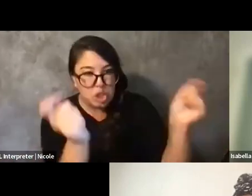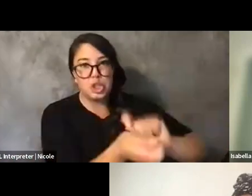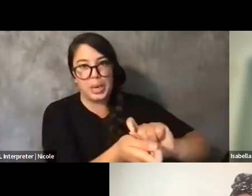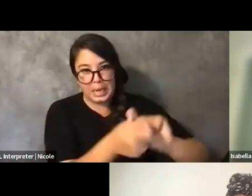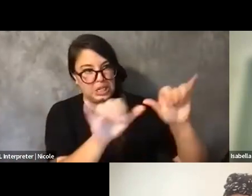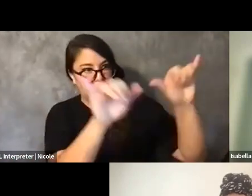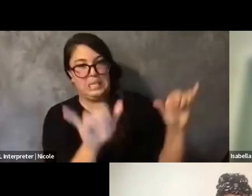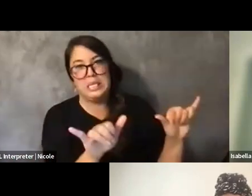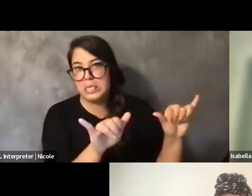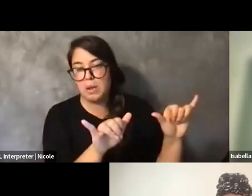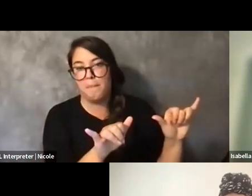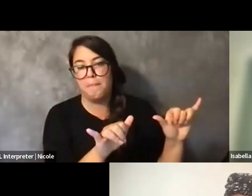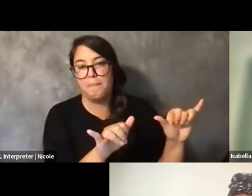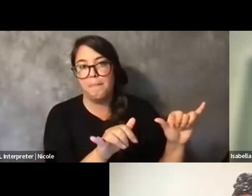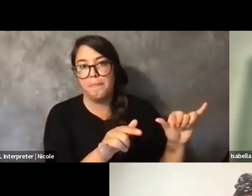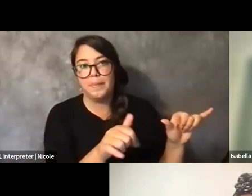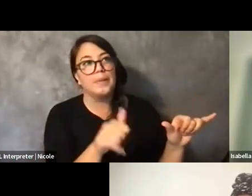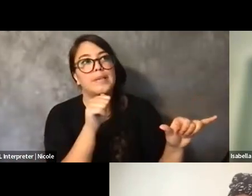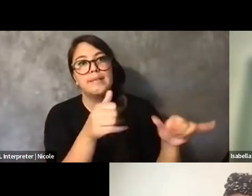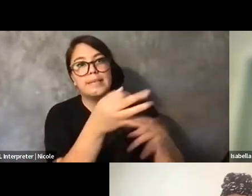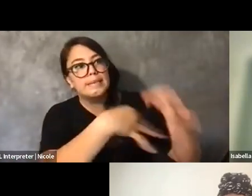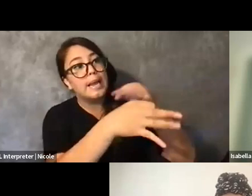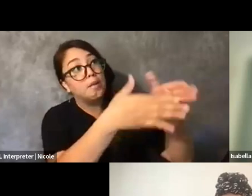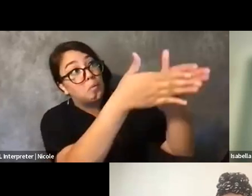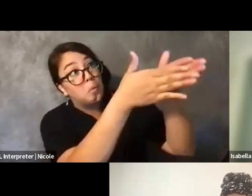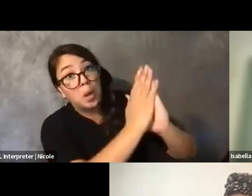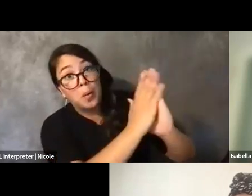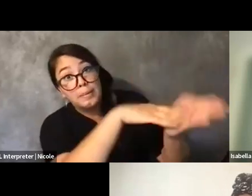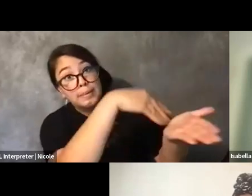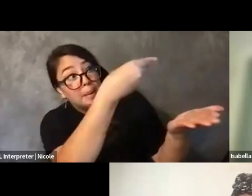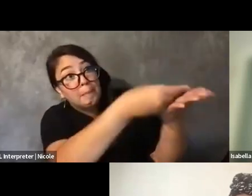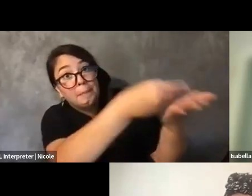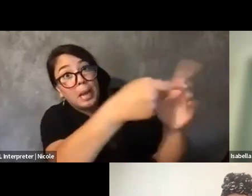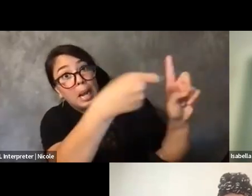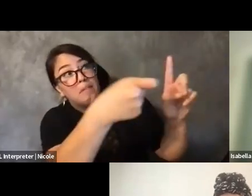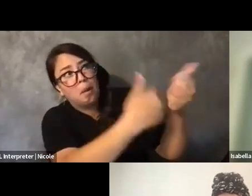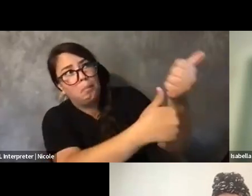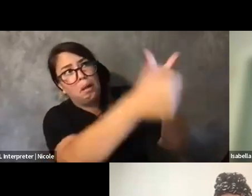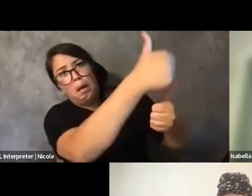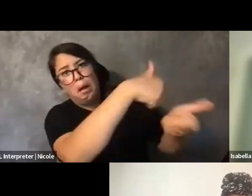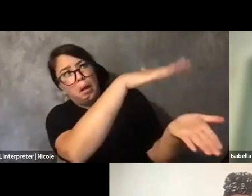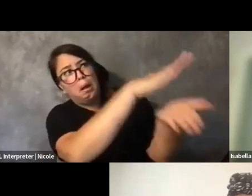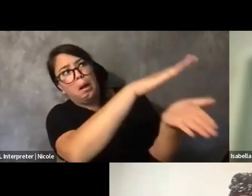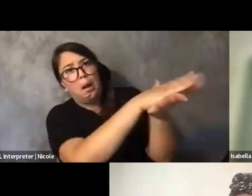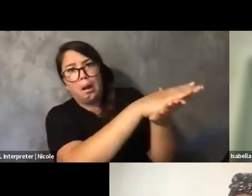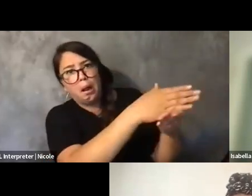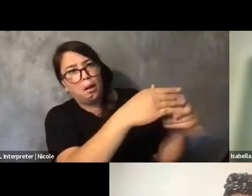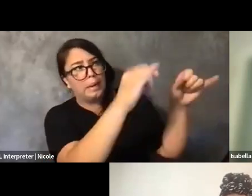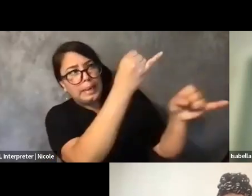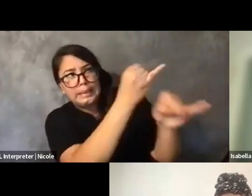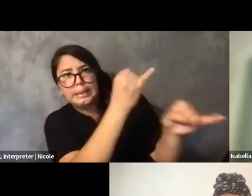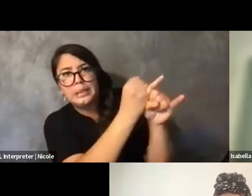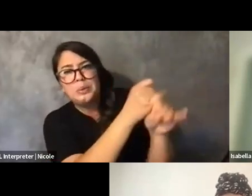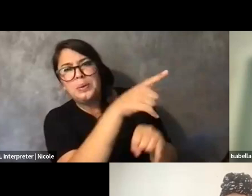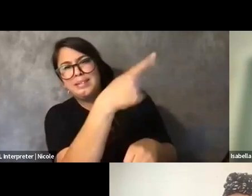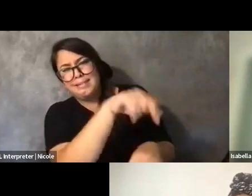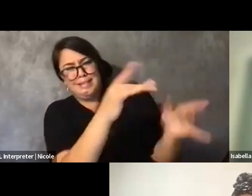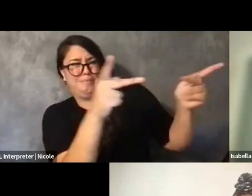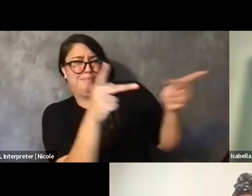from the formalized institutions and institutes of learning and, you know, places that are held